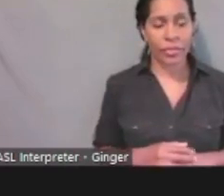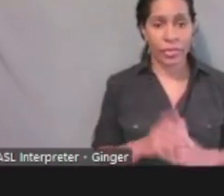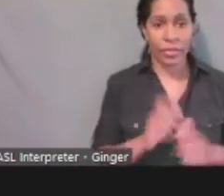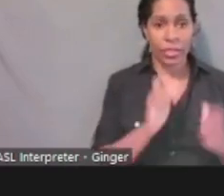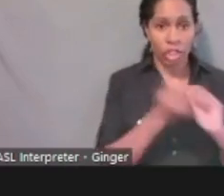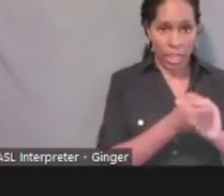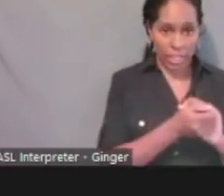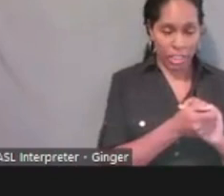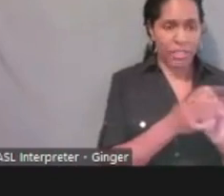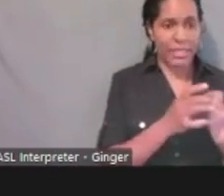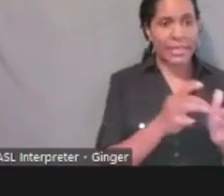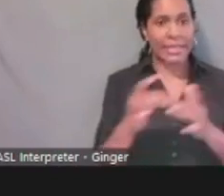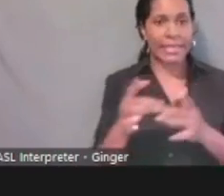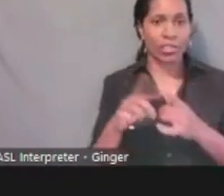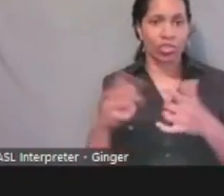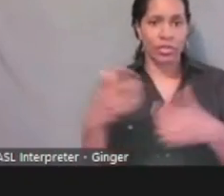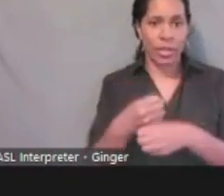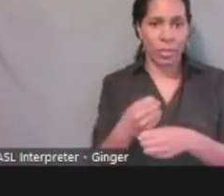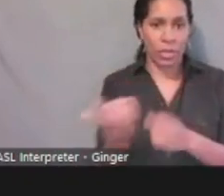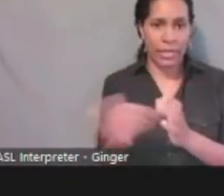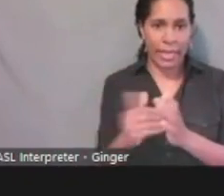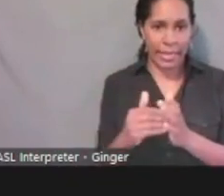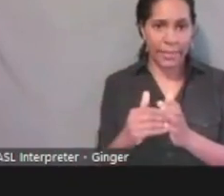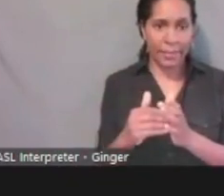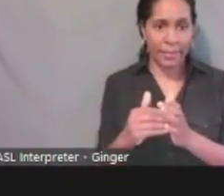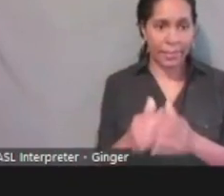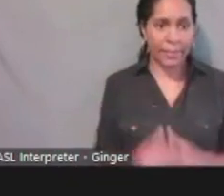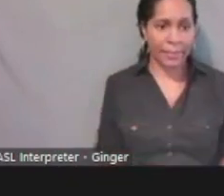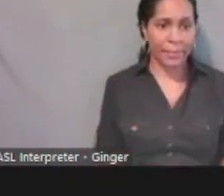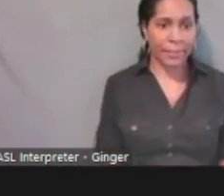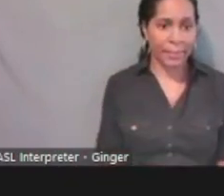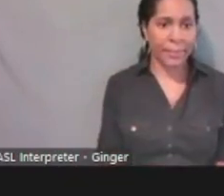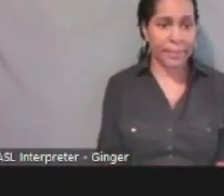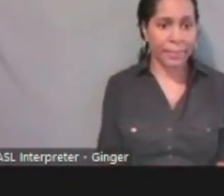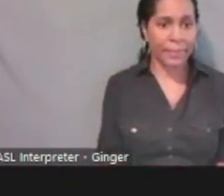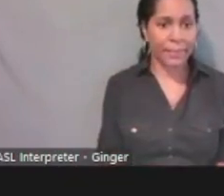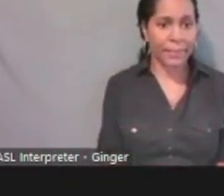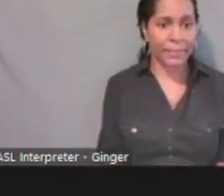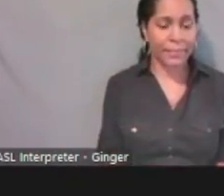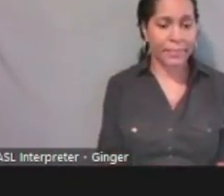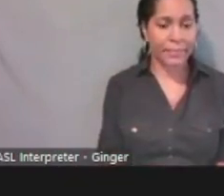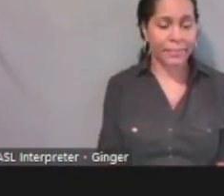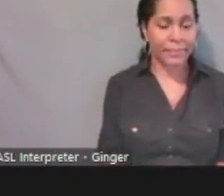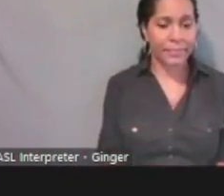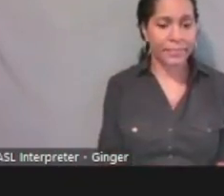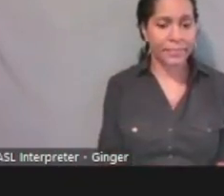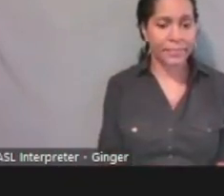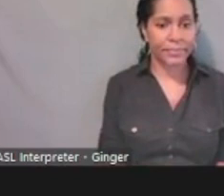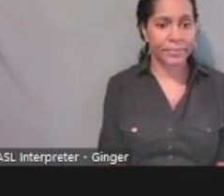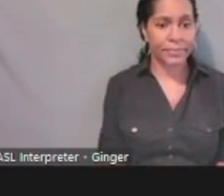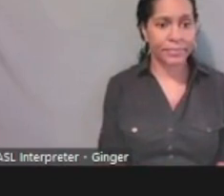and show on the summary with that change that we just did or add income.